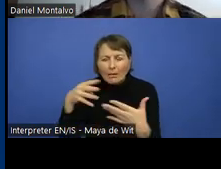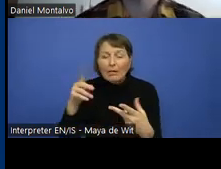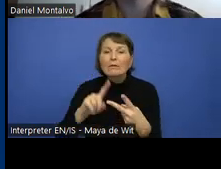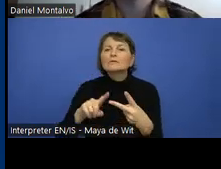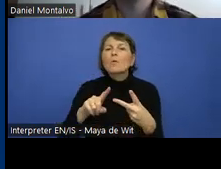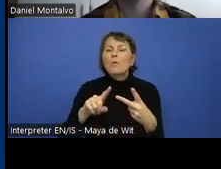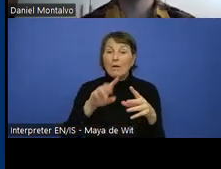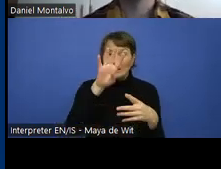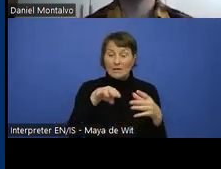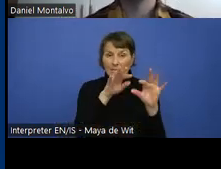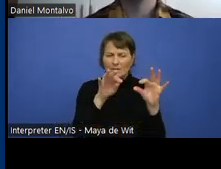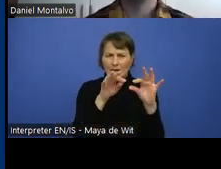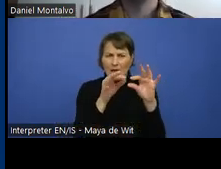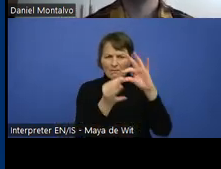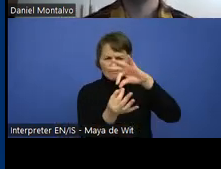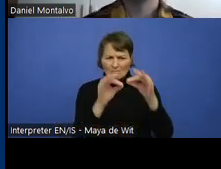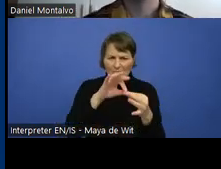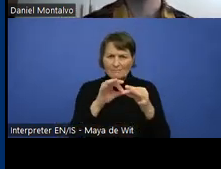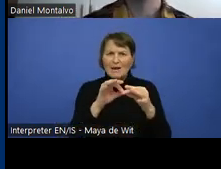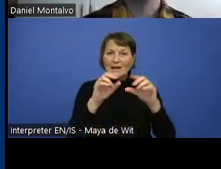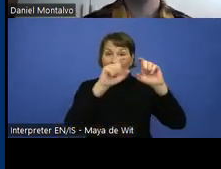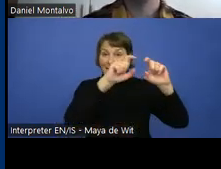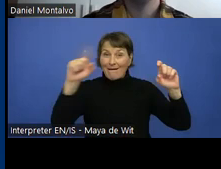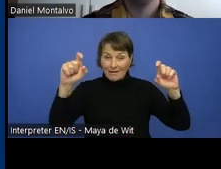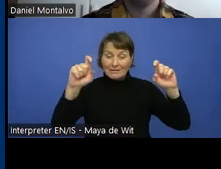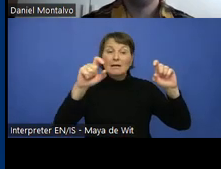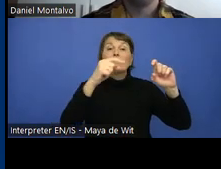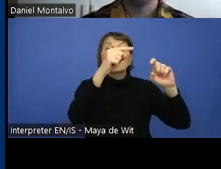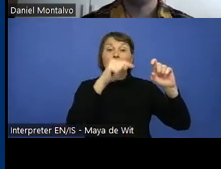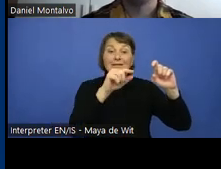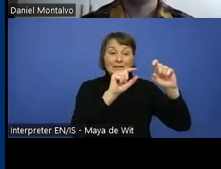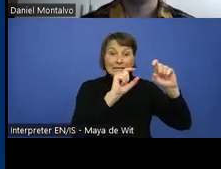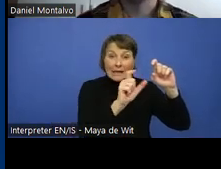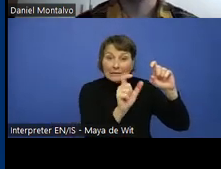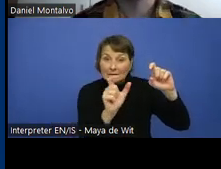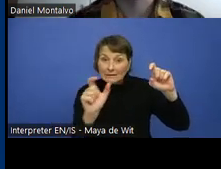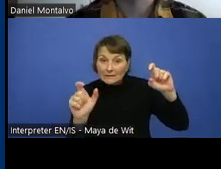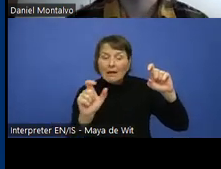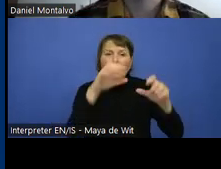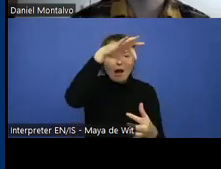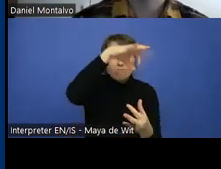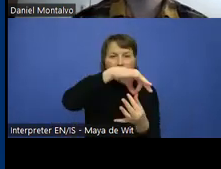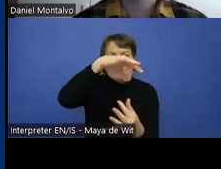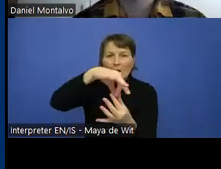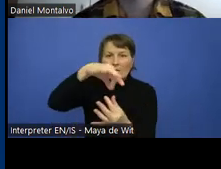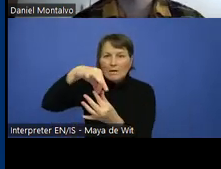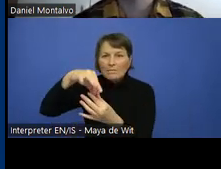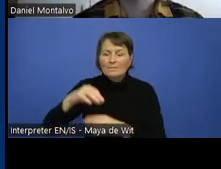between table headers and data sales. Forms covers forms.